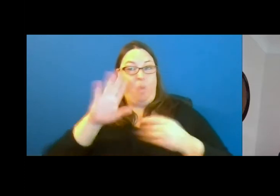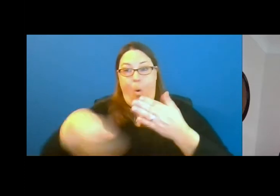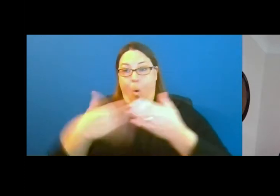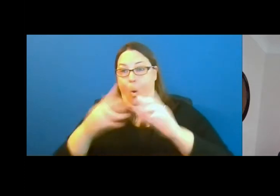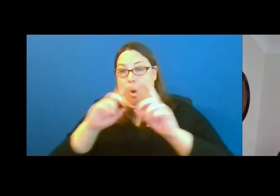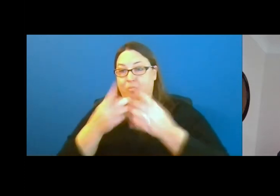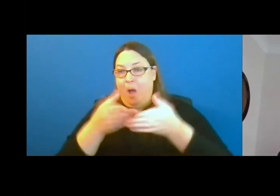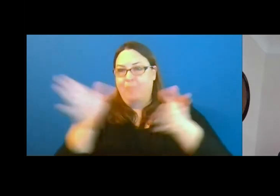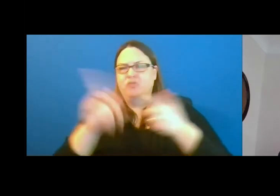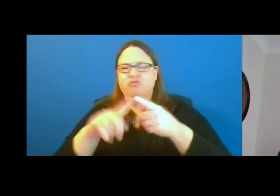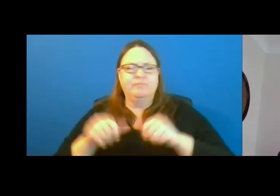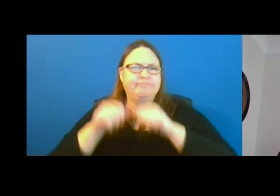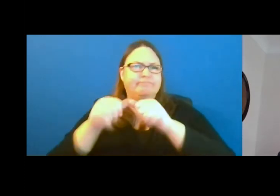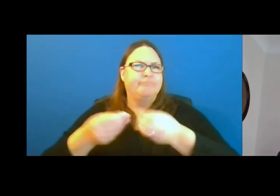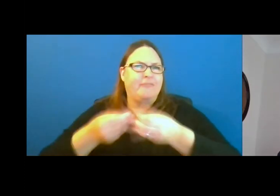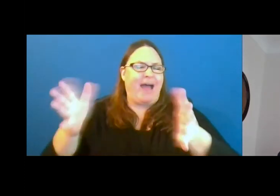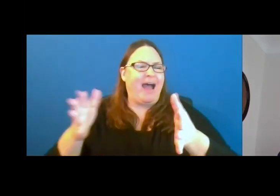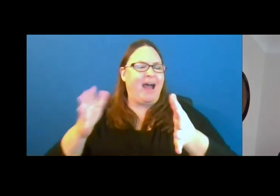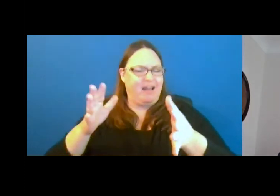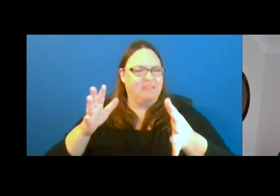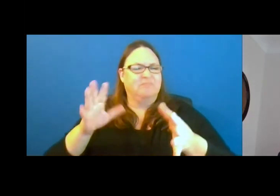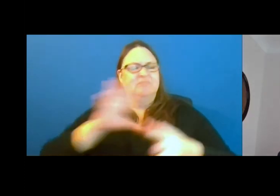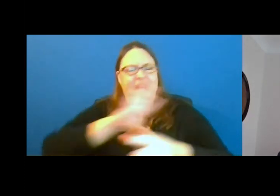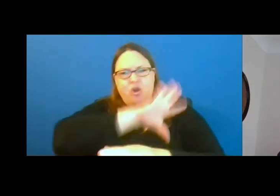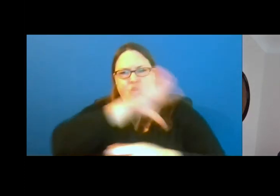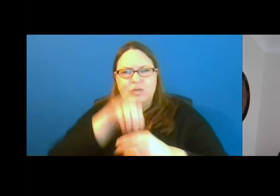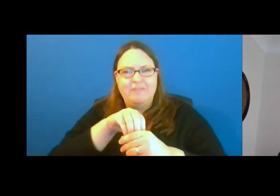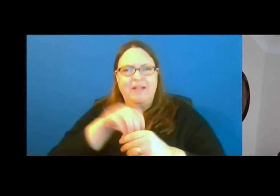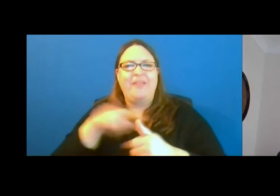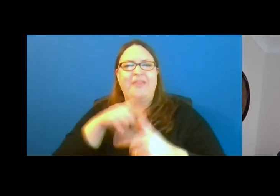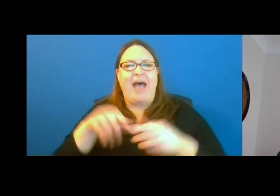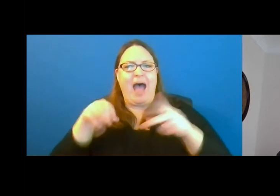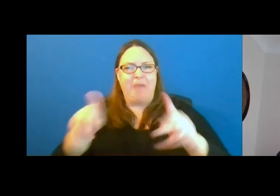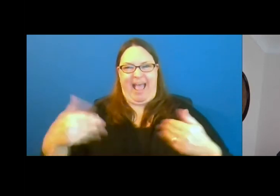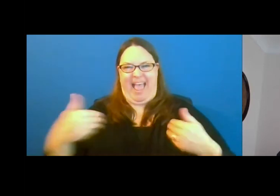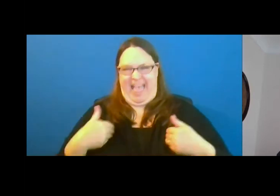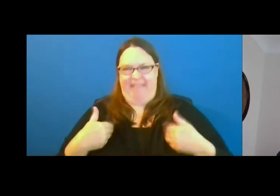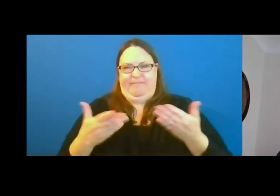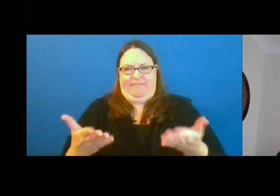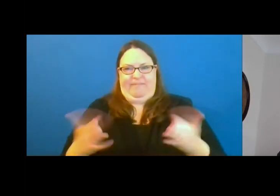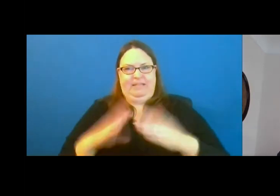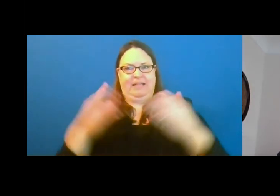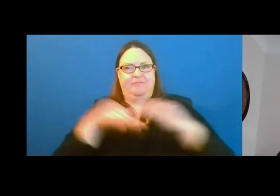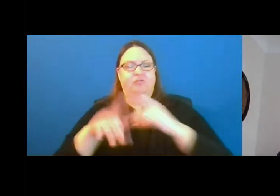and consistent approach to inclusiveness, so opportunities are inherently accessible to people of all abilities.